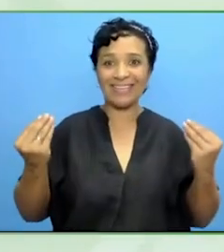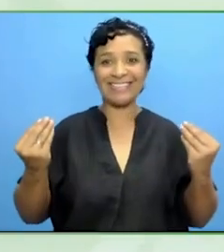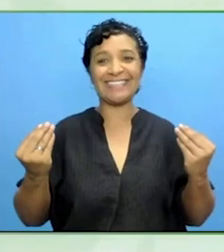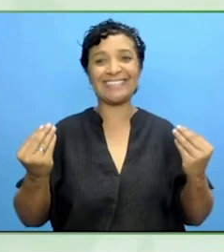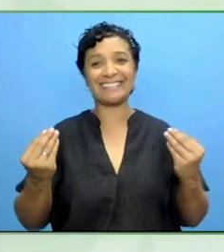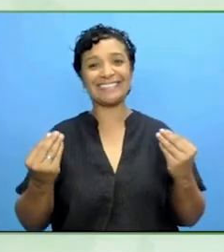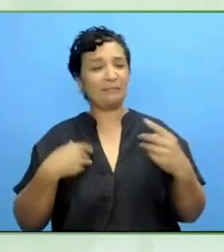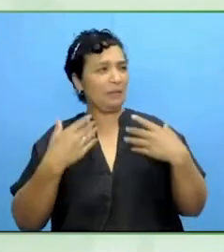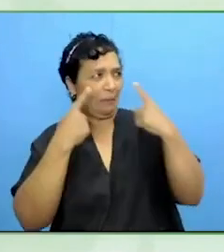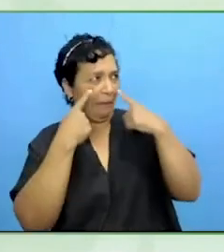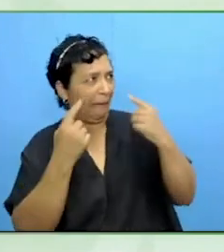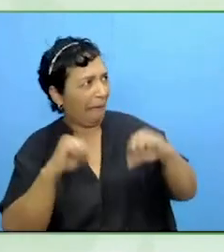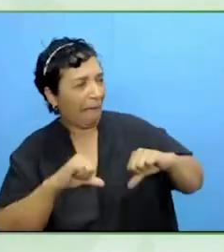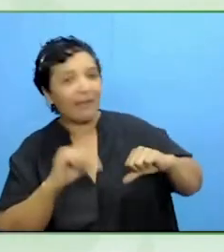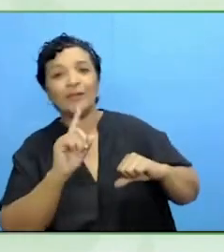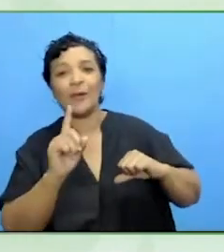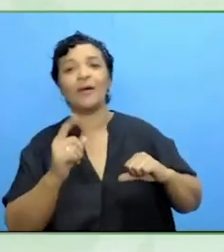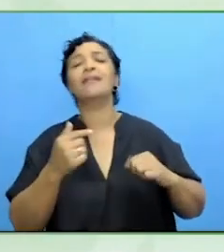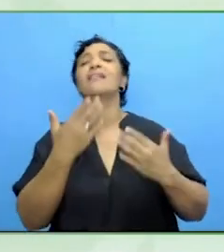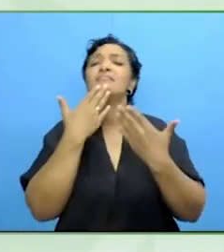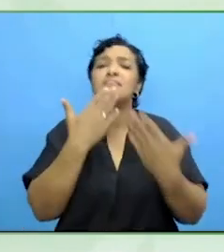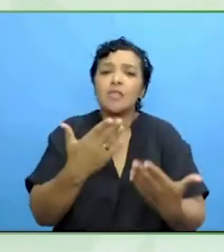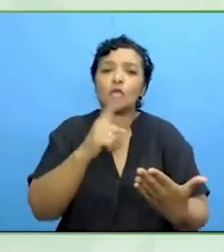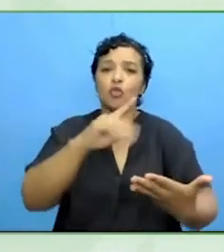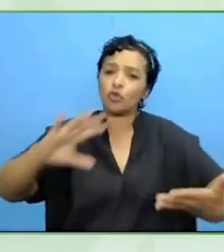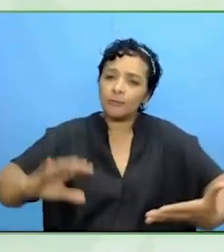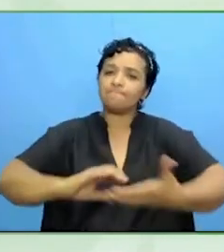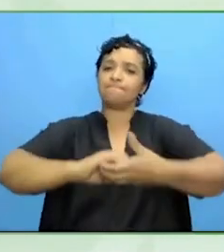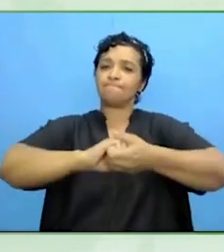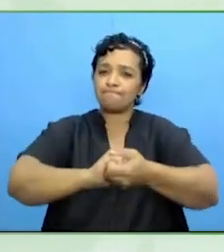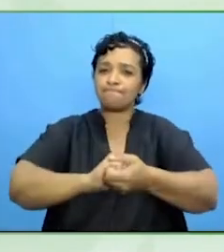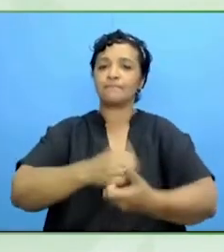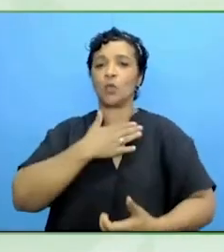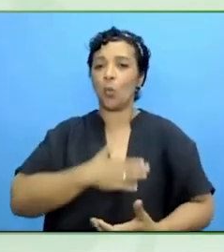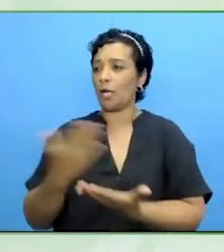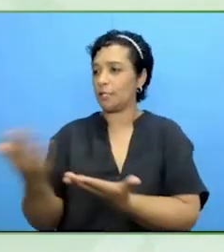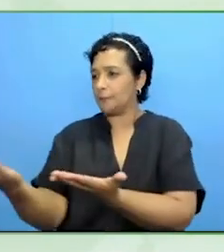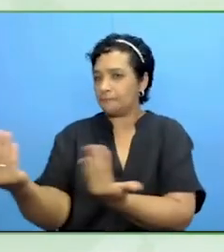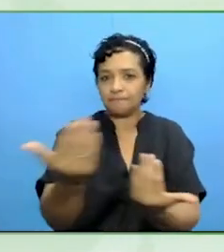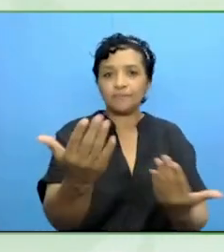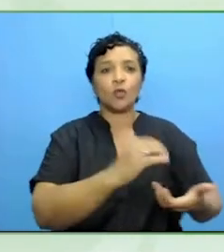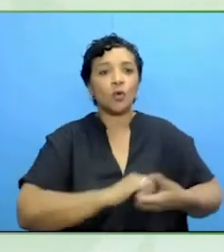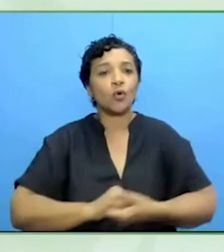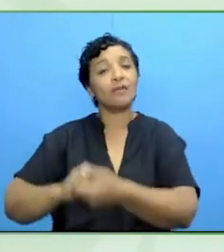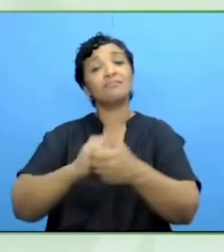Reaching out your hand for cooperation and collaboration. Thank you for your leadership.